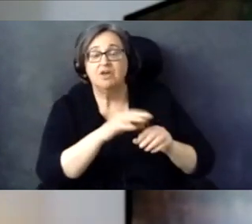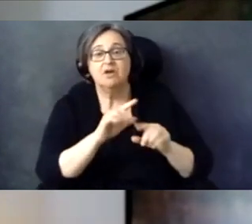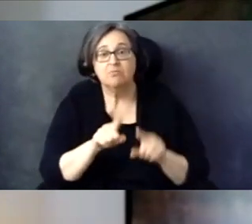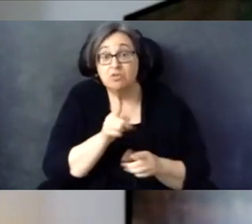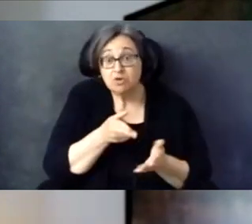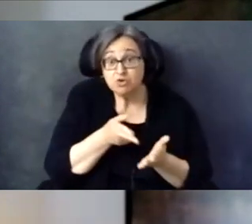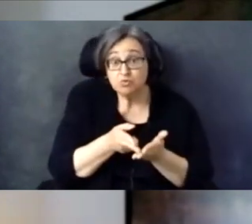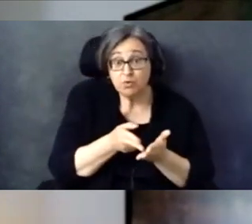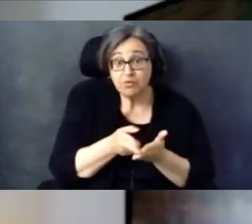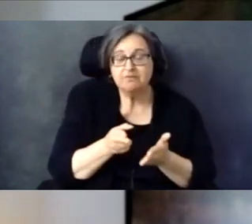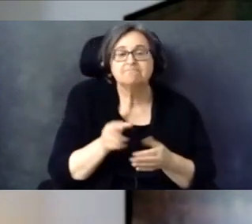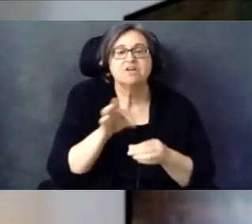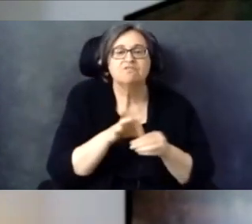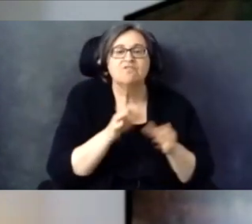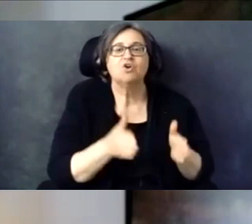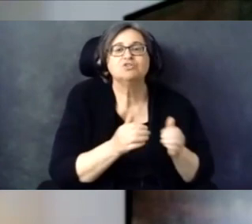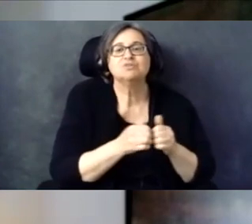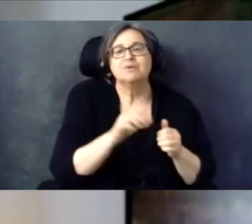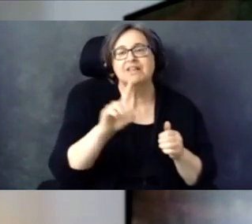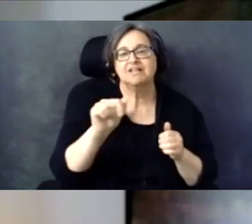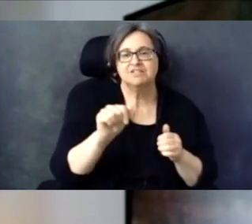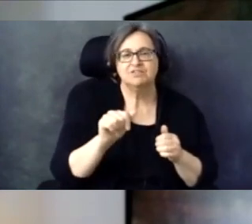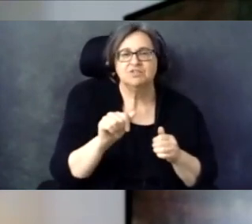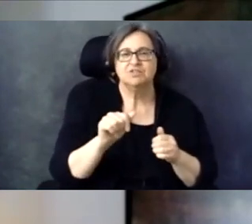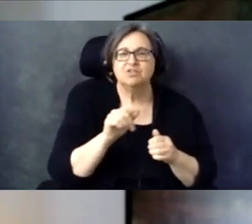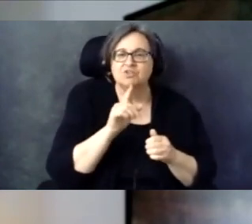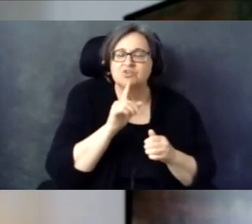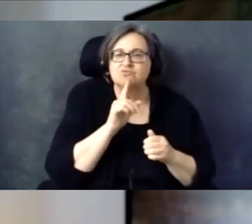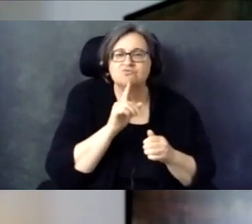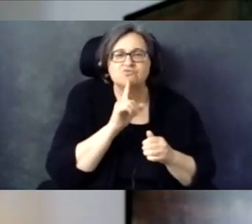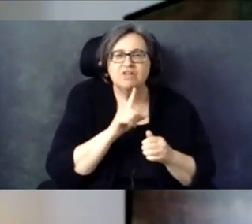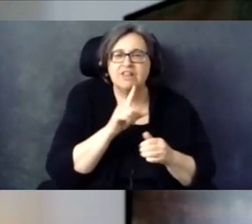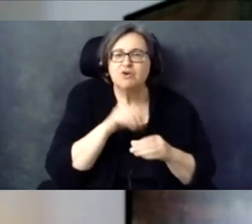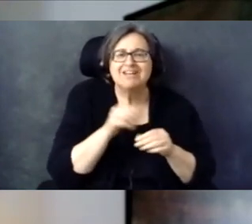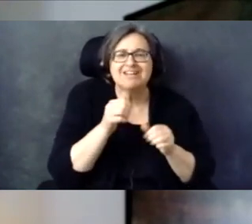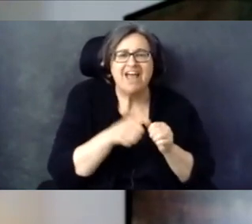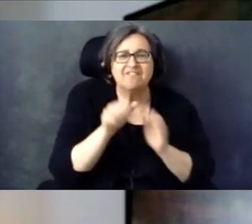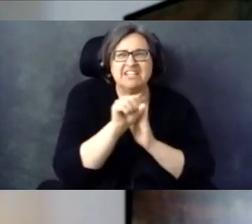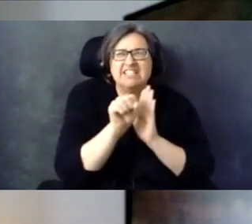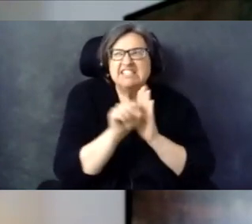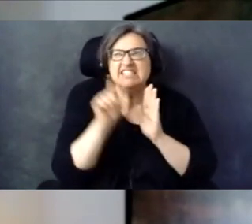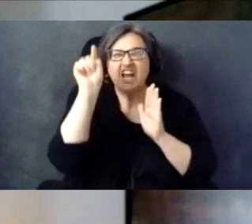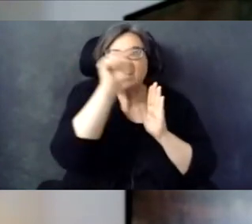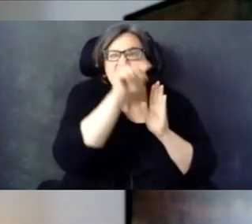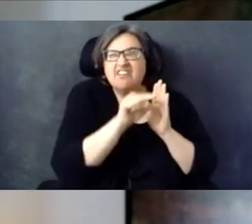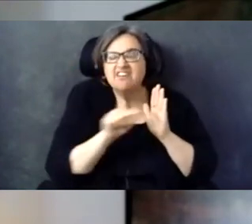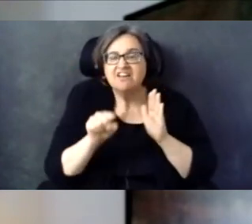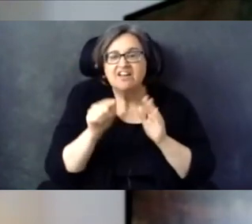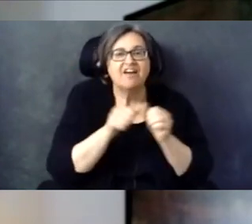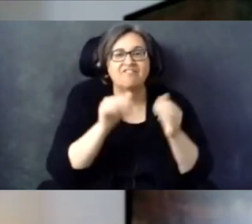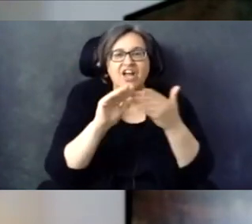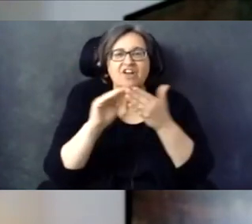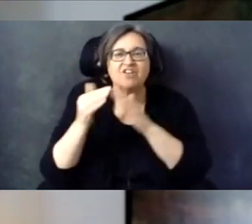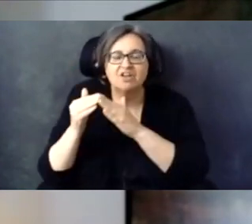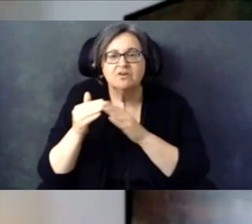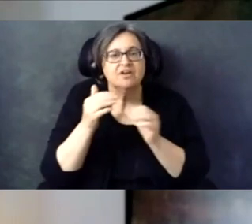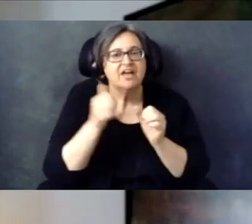But the truth is voters with disabilities are in every state, every community and in